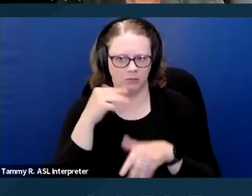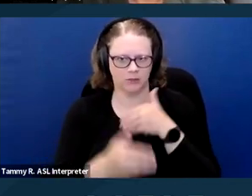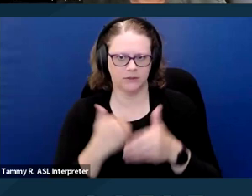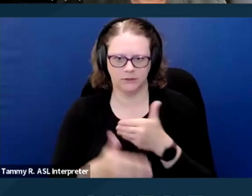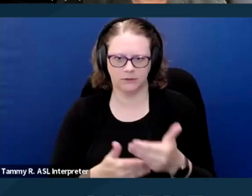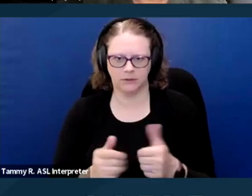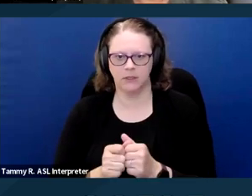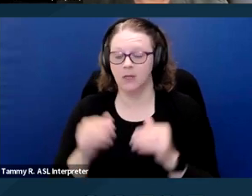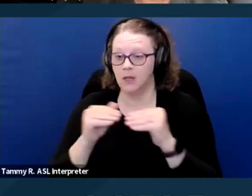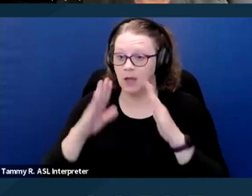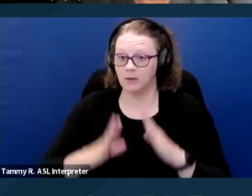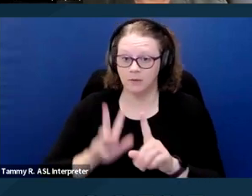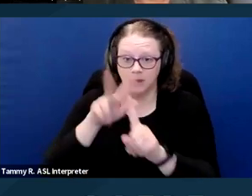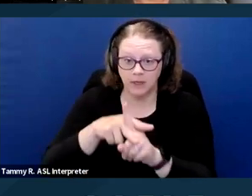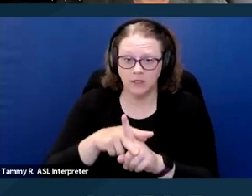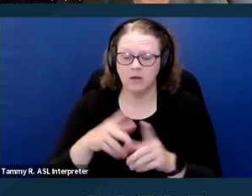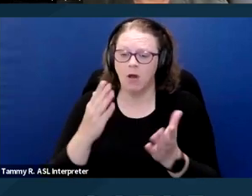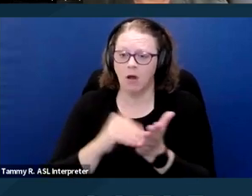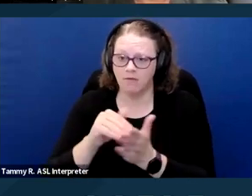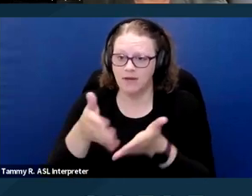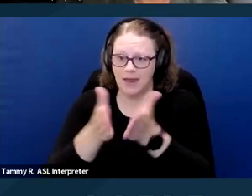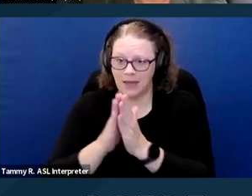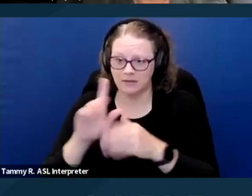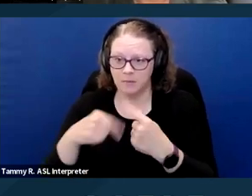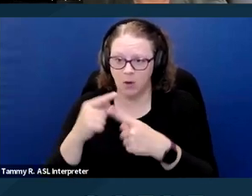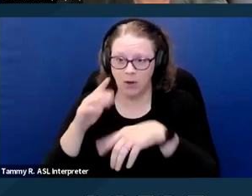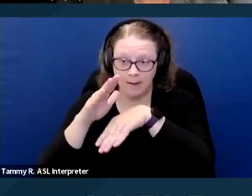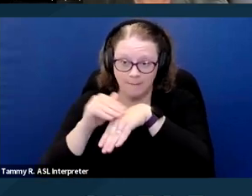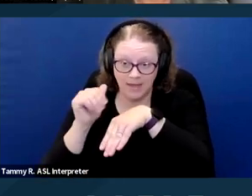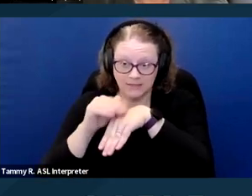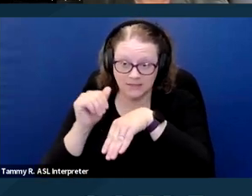Housing applications do often ask about pets in the household.